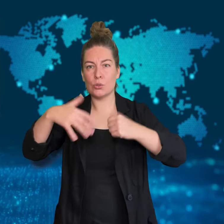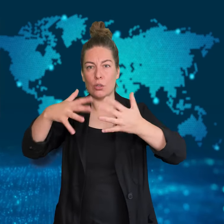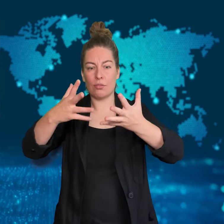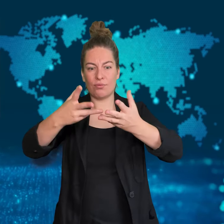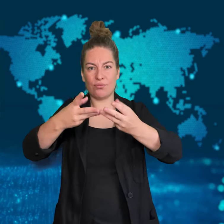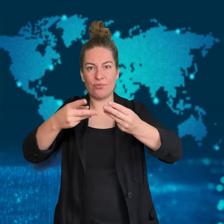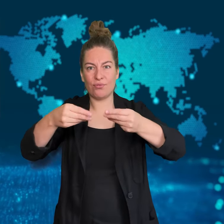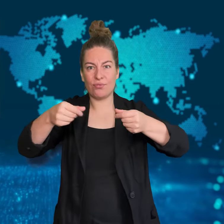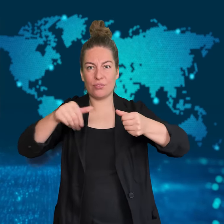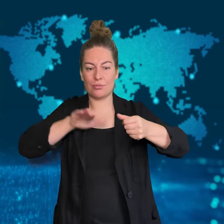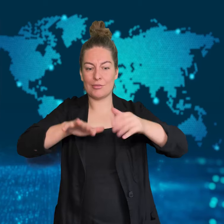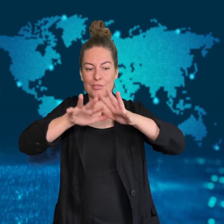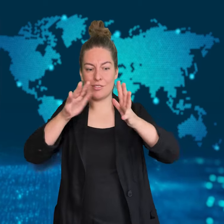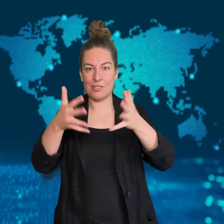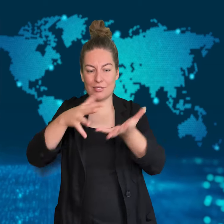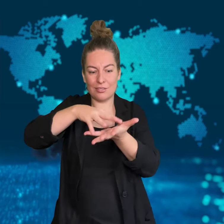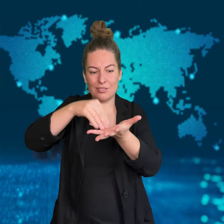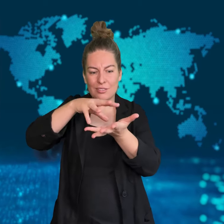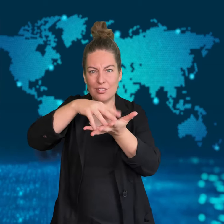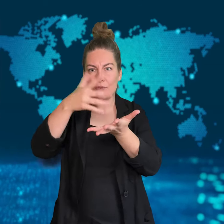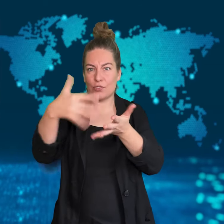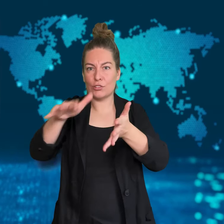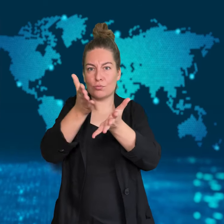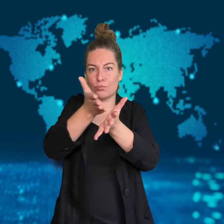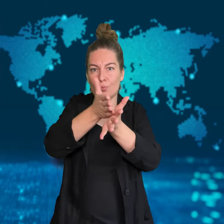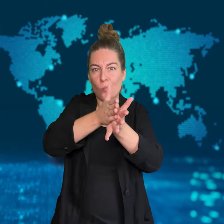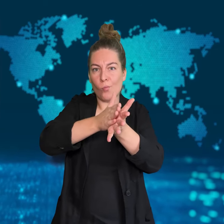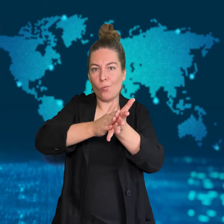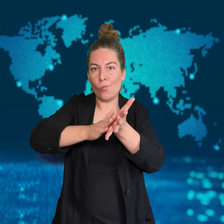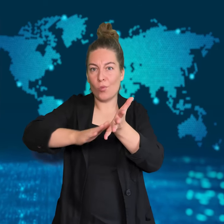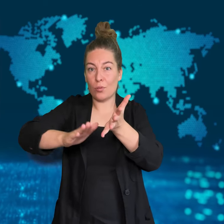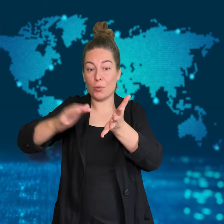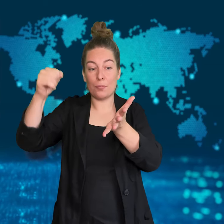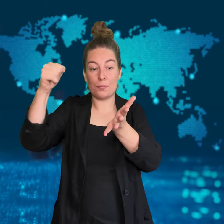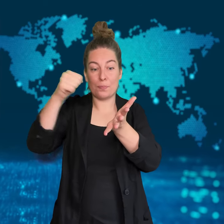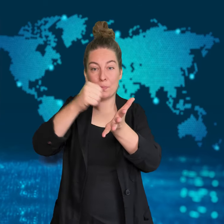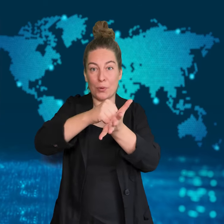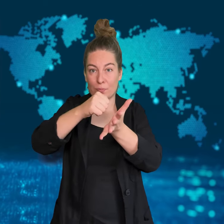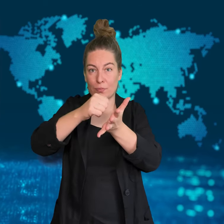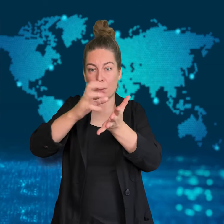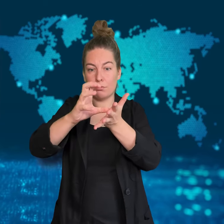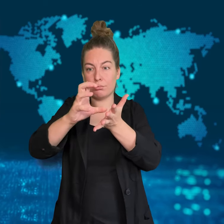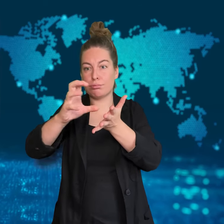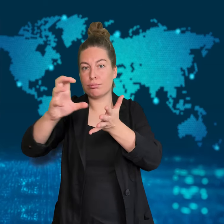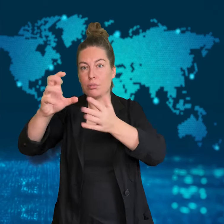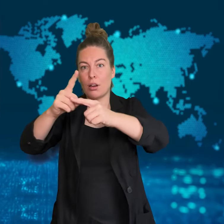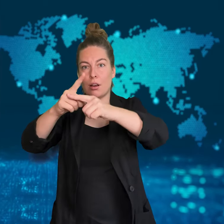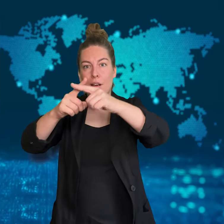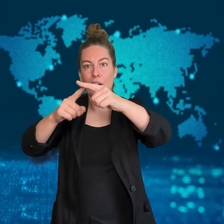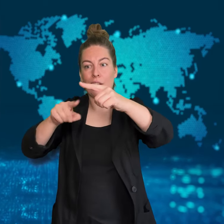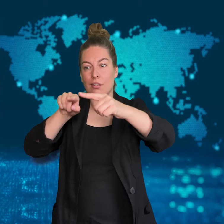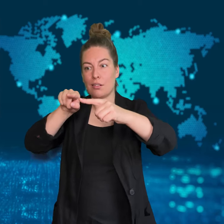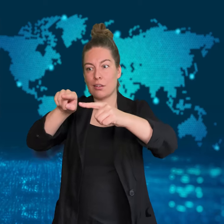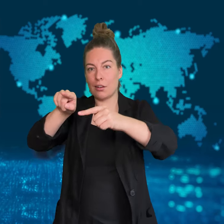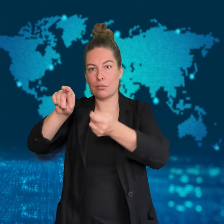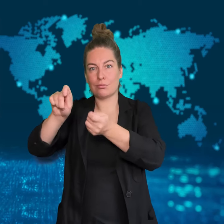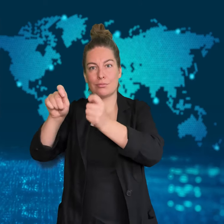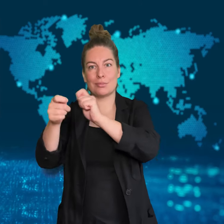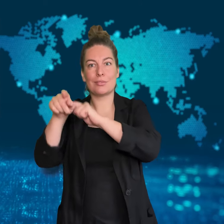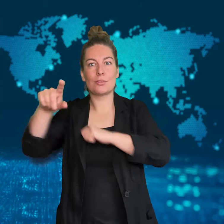The heat of the impact melted the large chunk of rock that is now the moon.